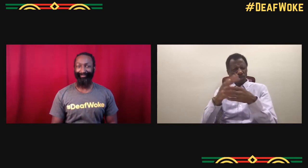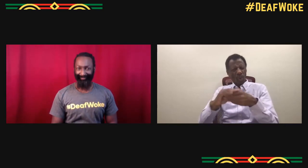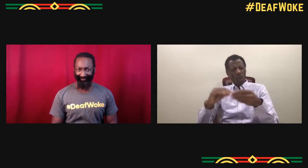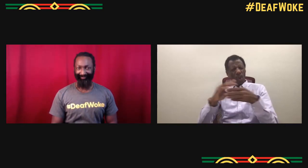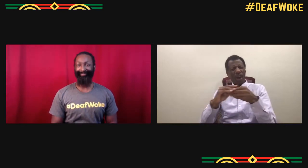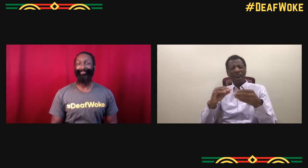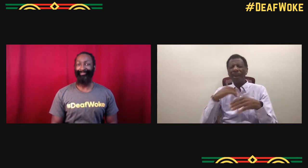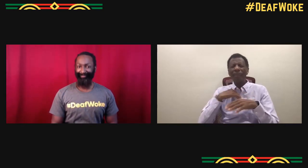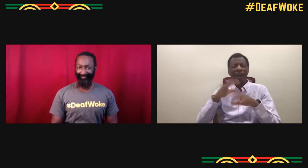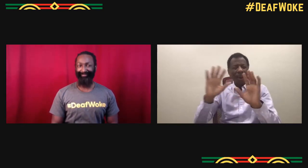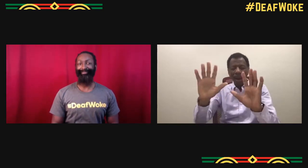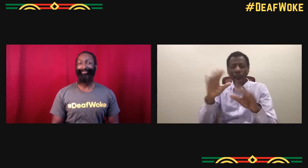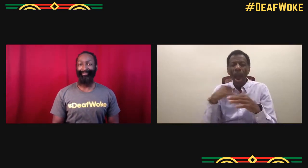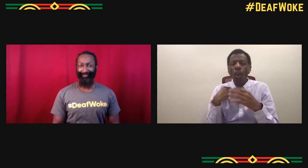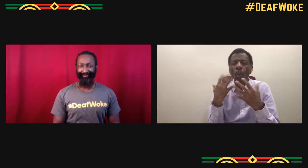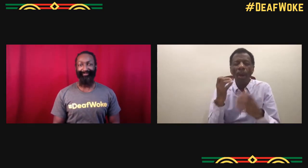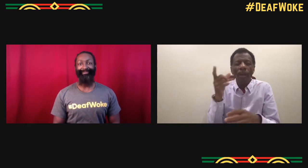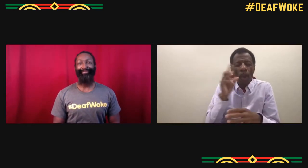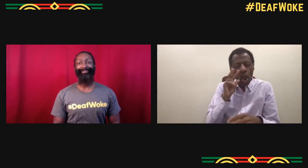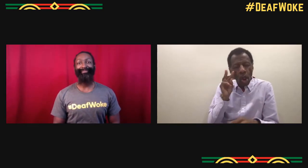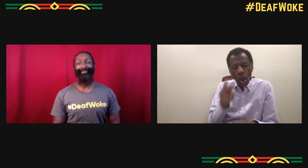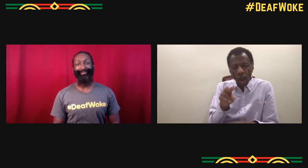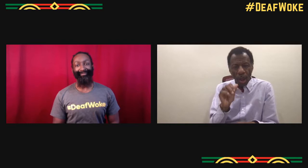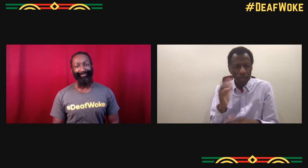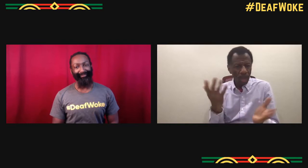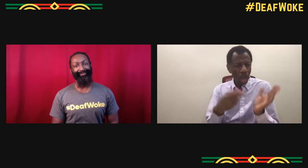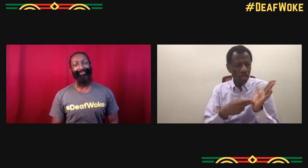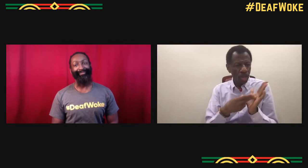our culture, deaf led stories.